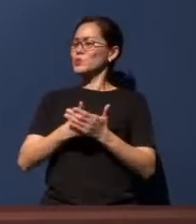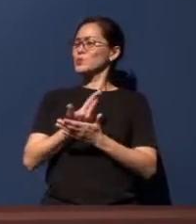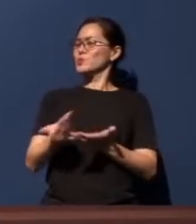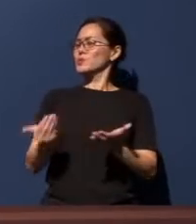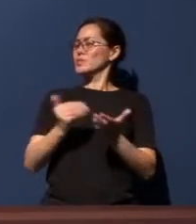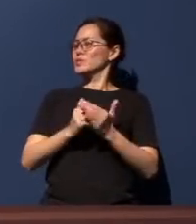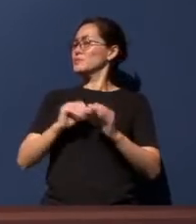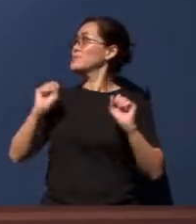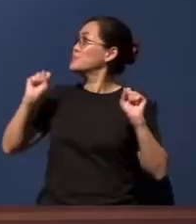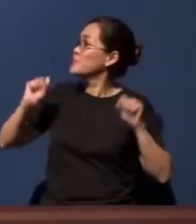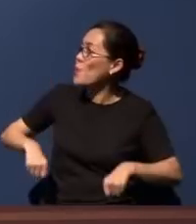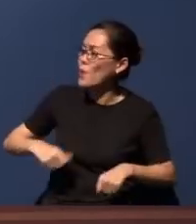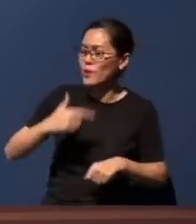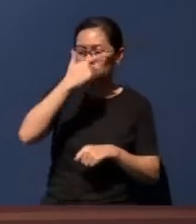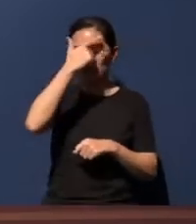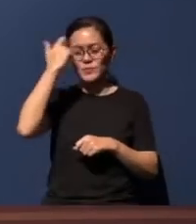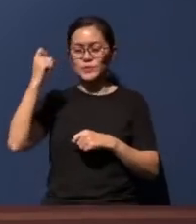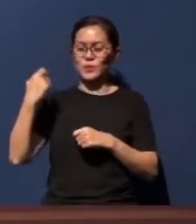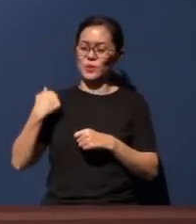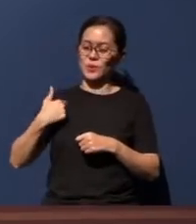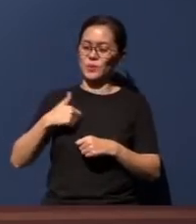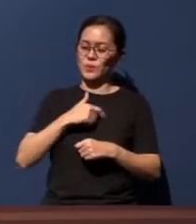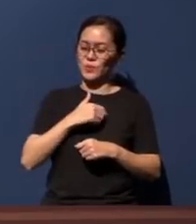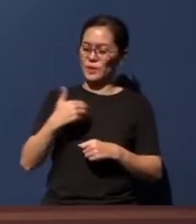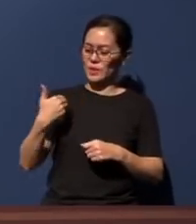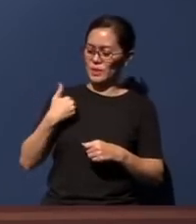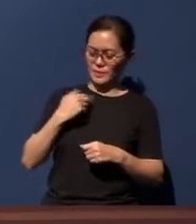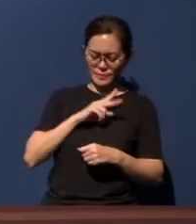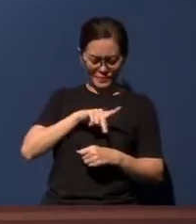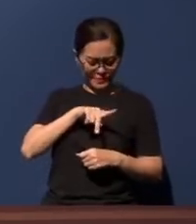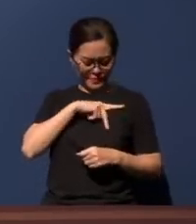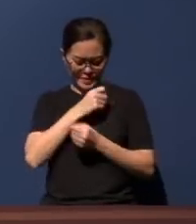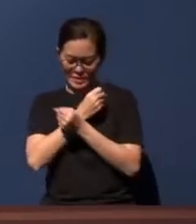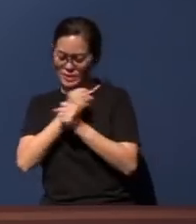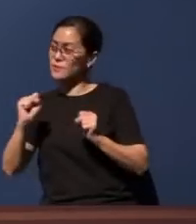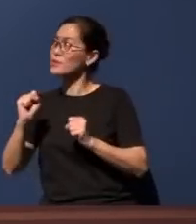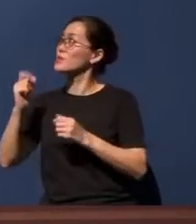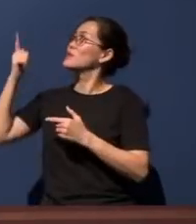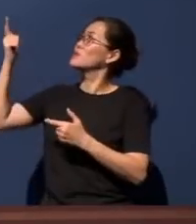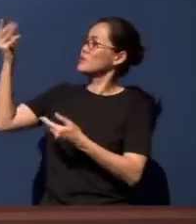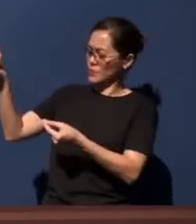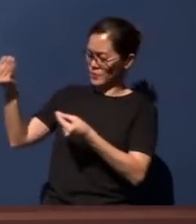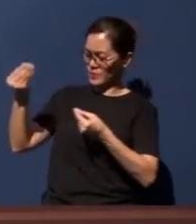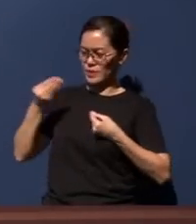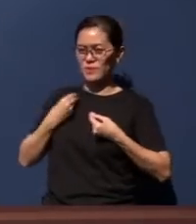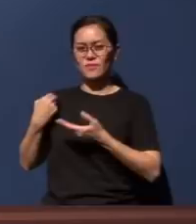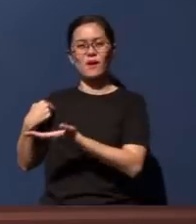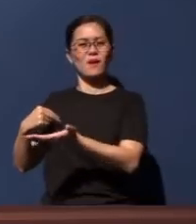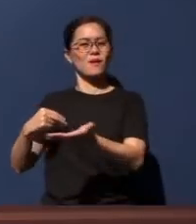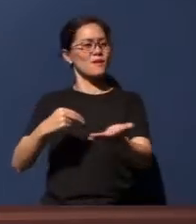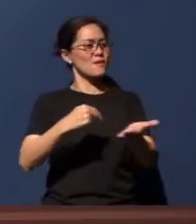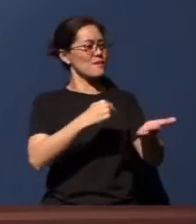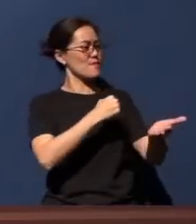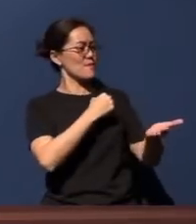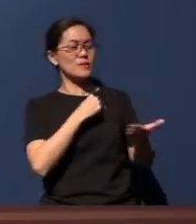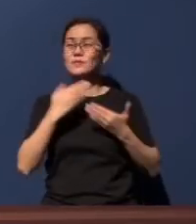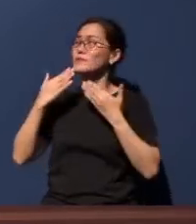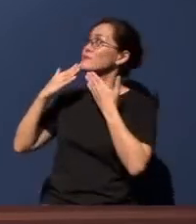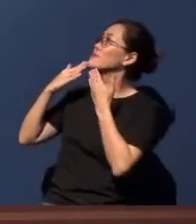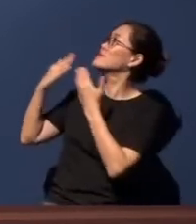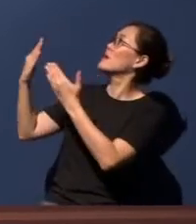because of this personal salvation that You have given to all of us. And thank you therefore, Lord,